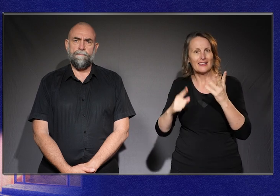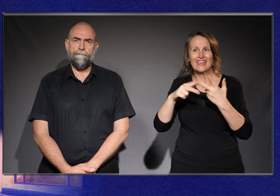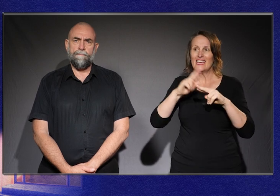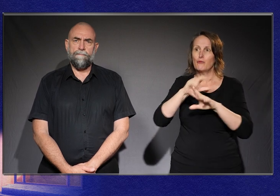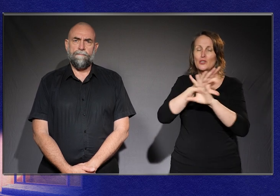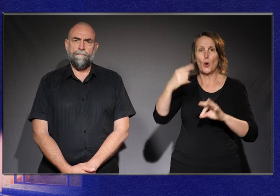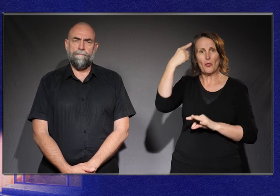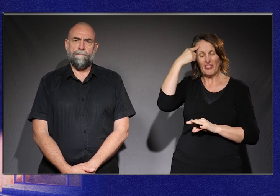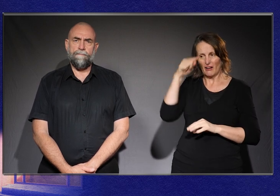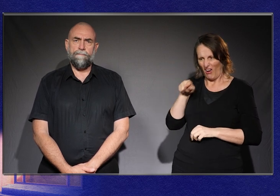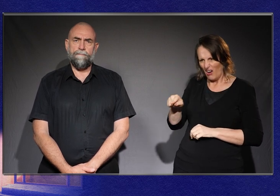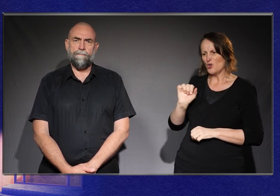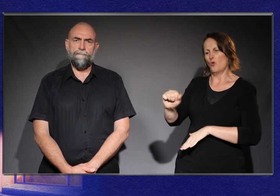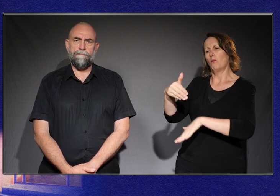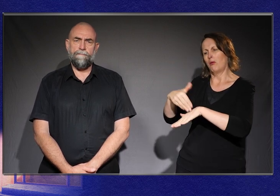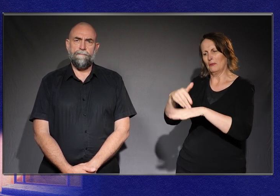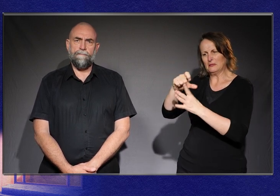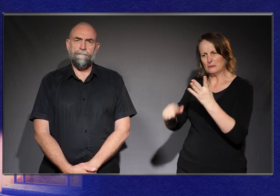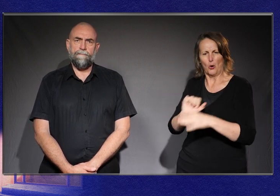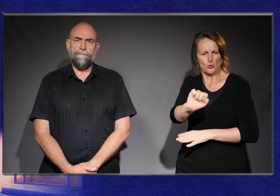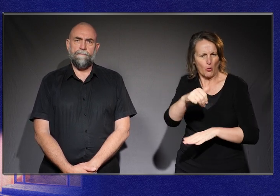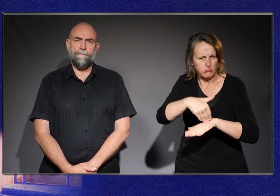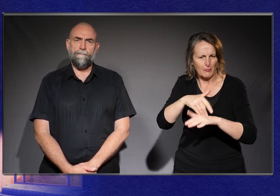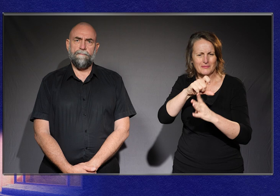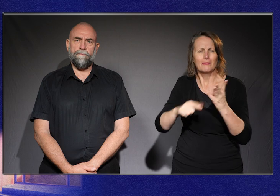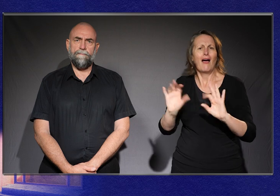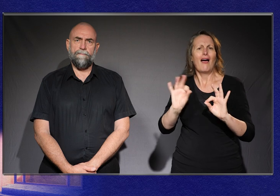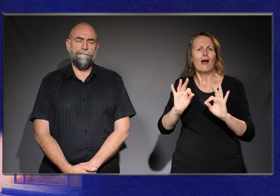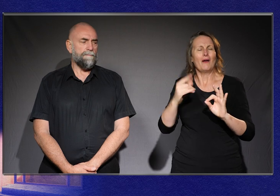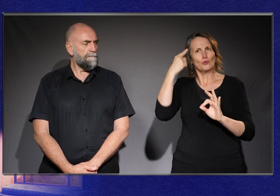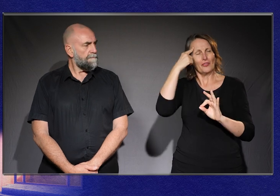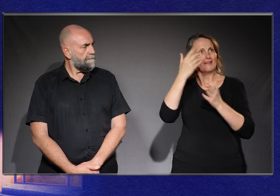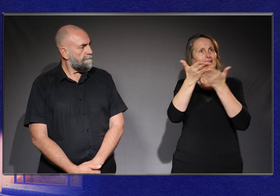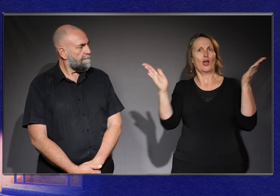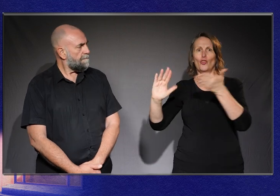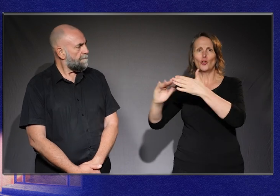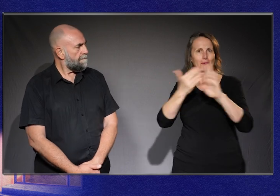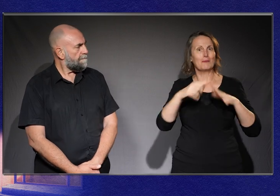personal problem, but as a socio-political problem. And, and then I happen to make a friend.